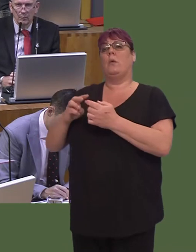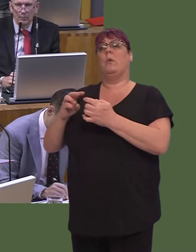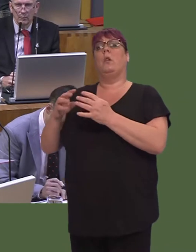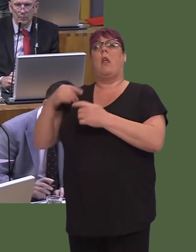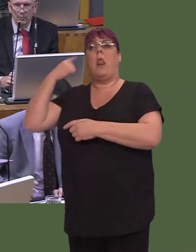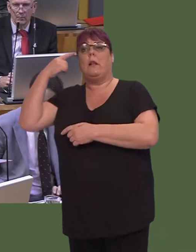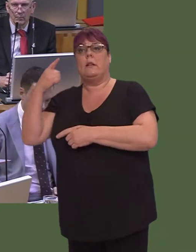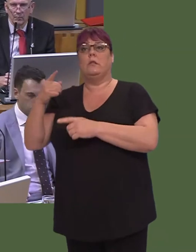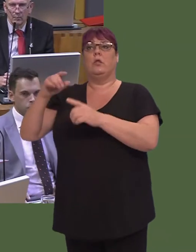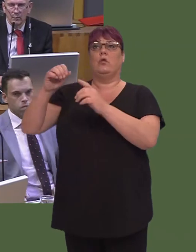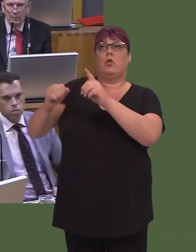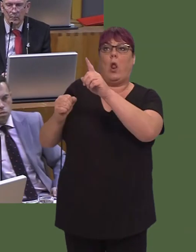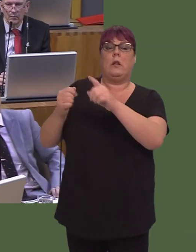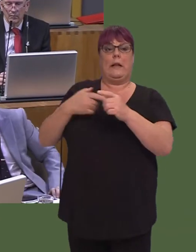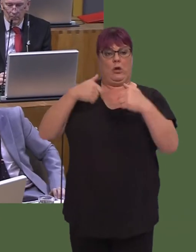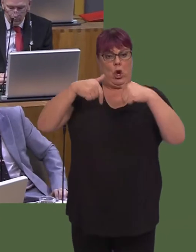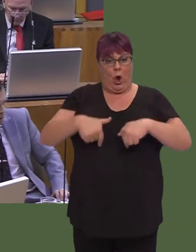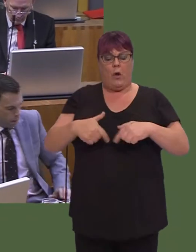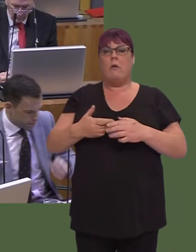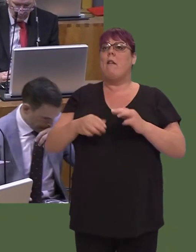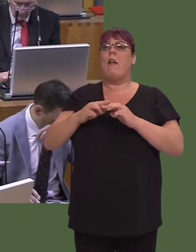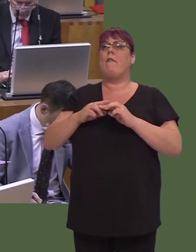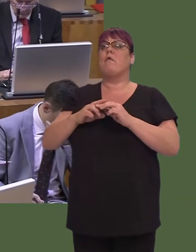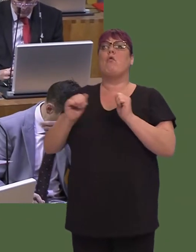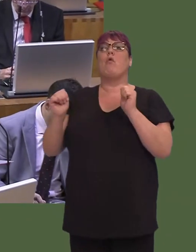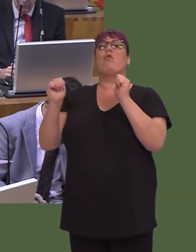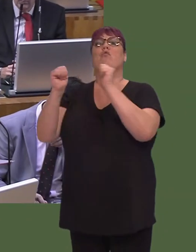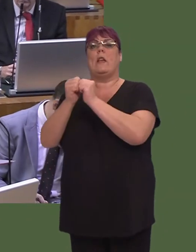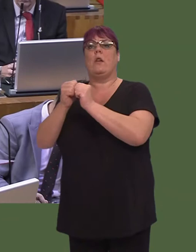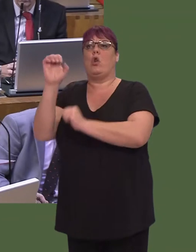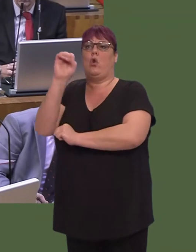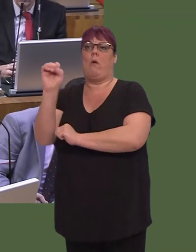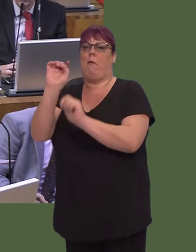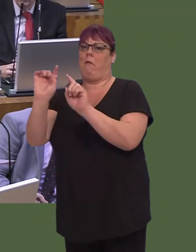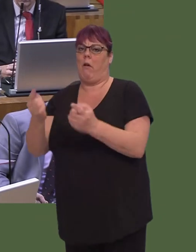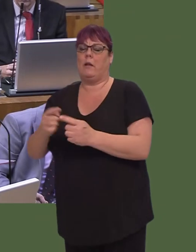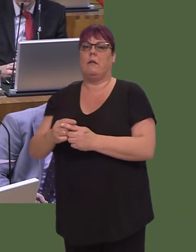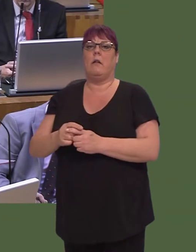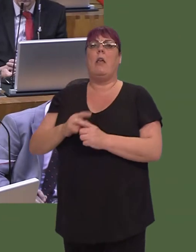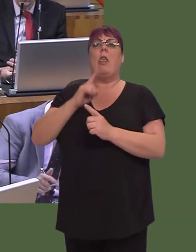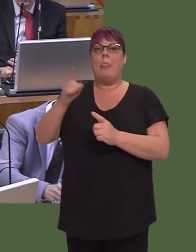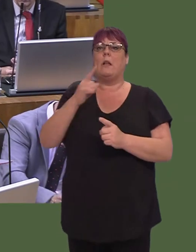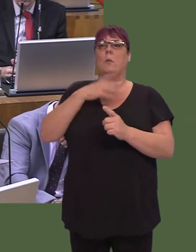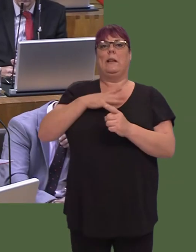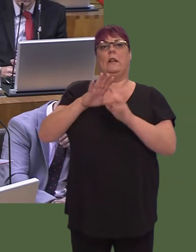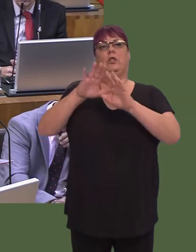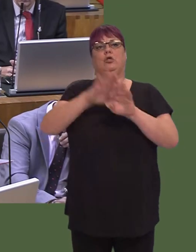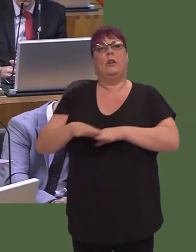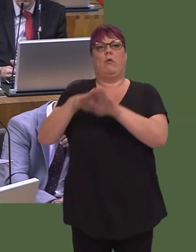If there is no such agreement, to my mind there should then be a general election. If the results of that general election are inconclusive, how then do you resolve the